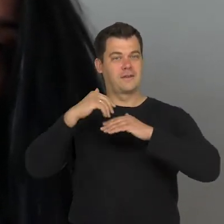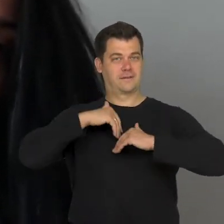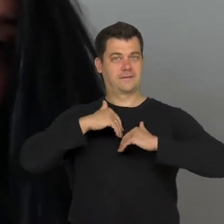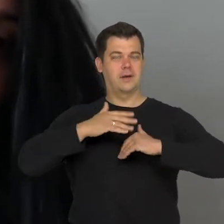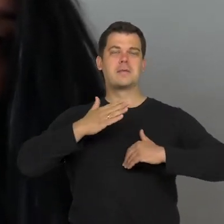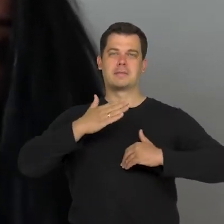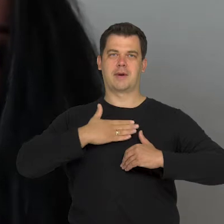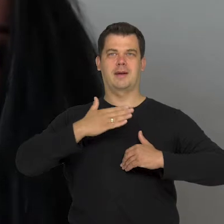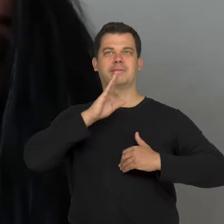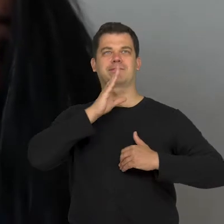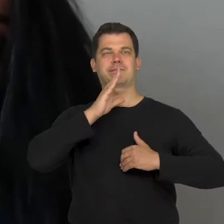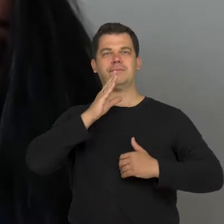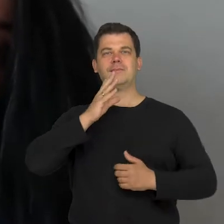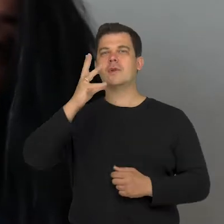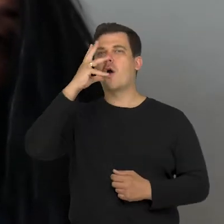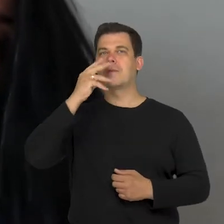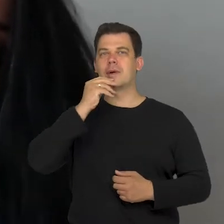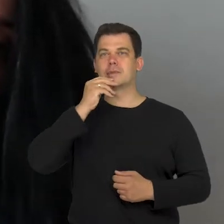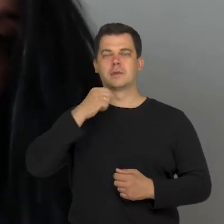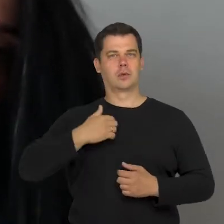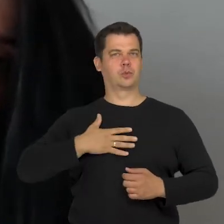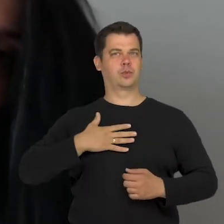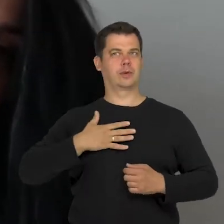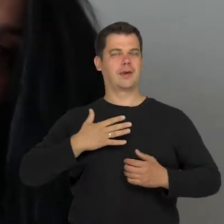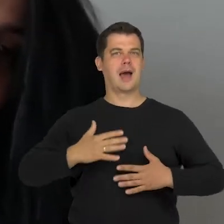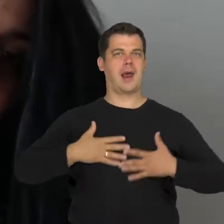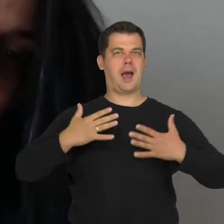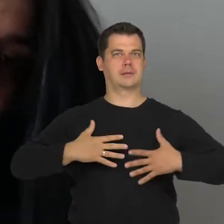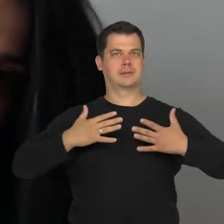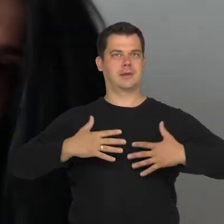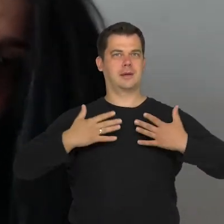which make us react, sometimes more, sometimes less.